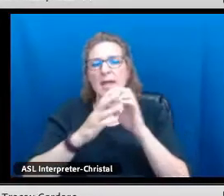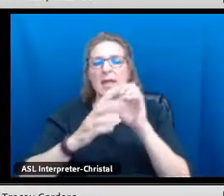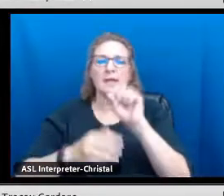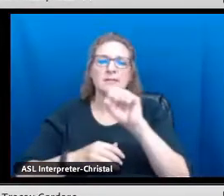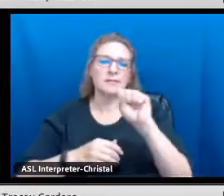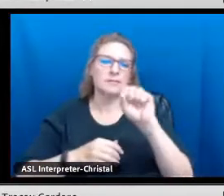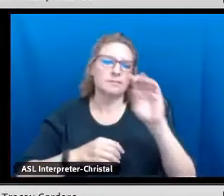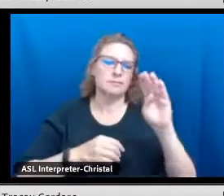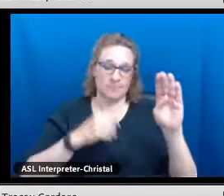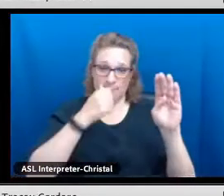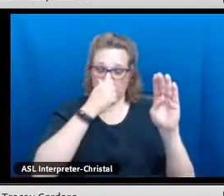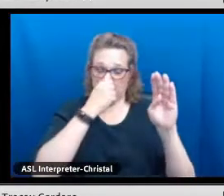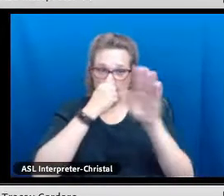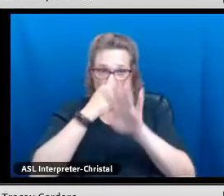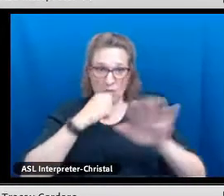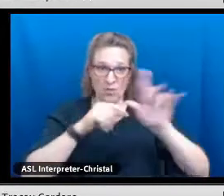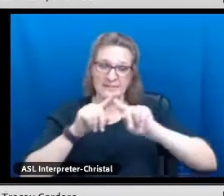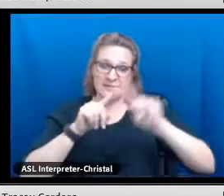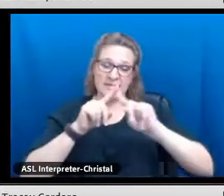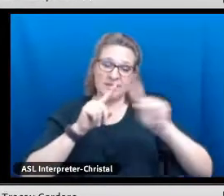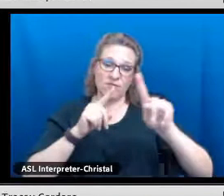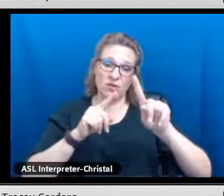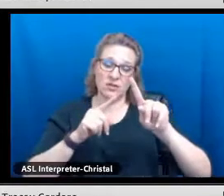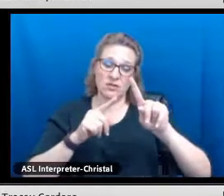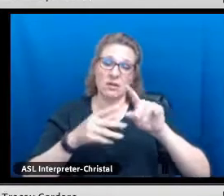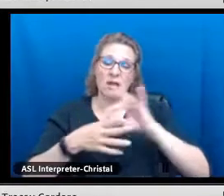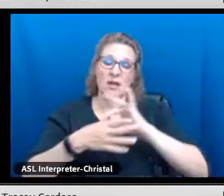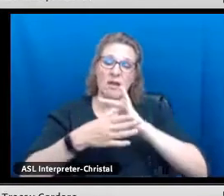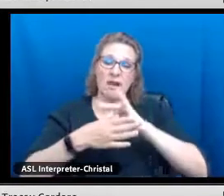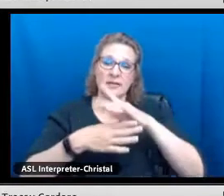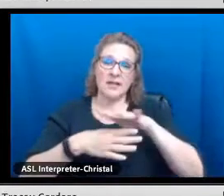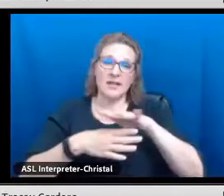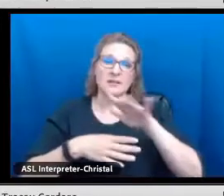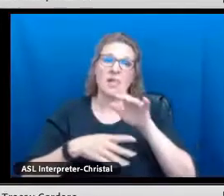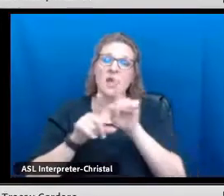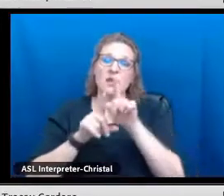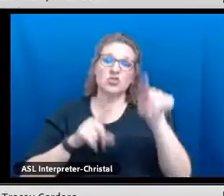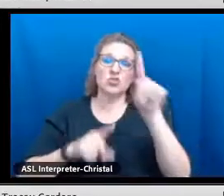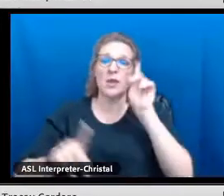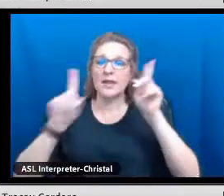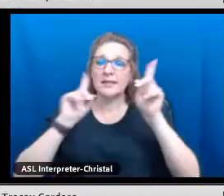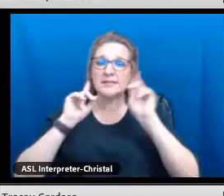questions or considerations for implementation of biliteracy seals across the different contexts.